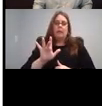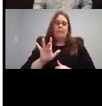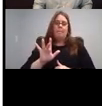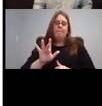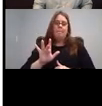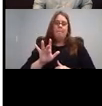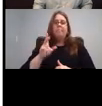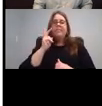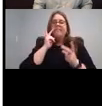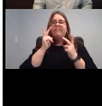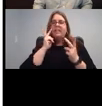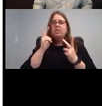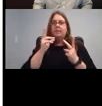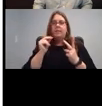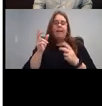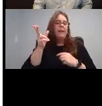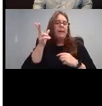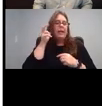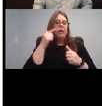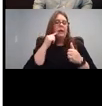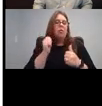vision and hearing loss simulator.